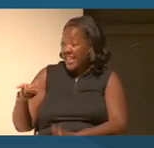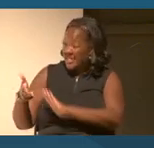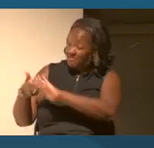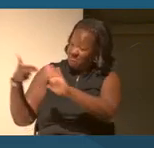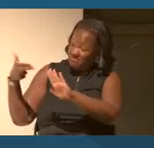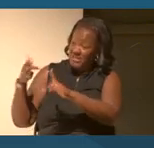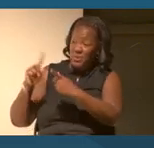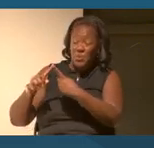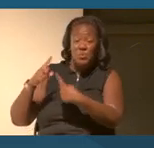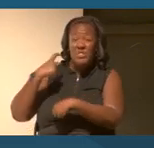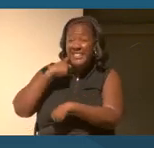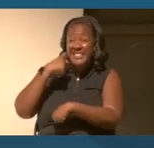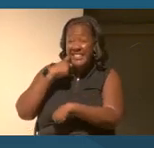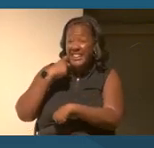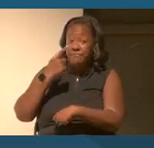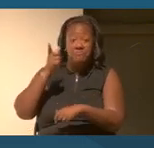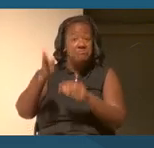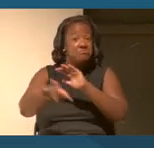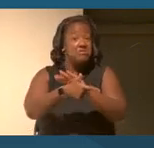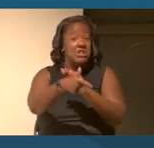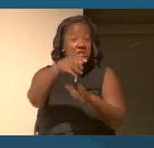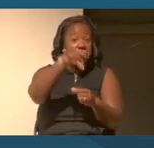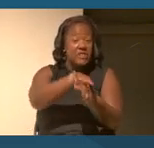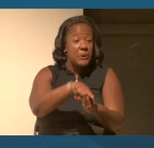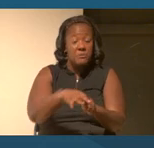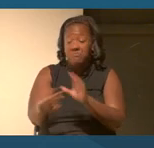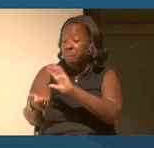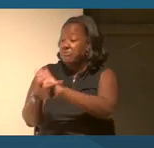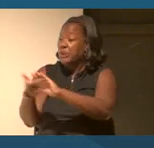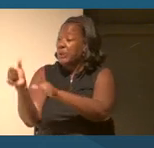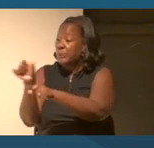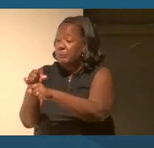could not vote, they were excluded from the working world doing a part to their supposed